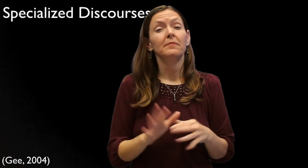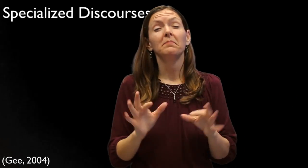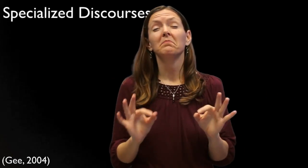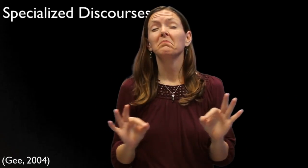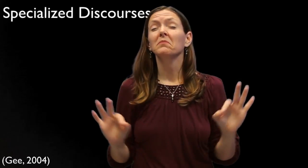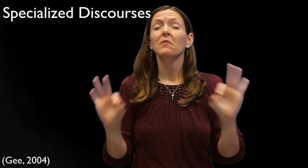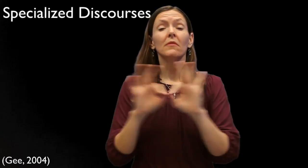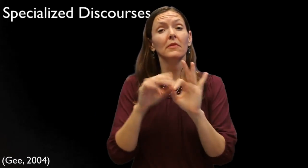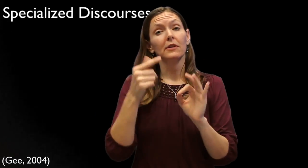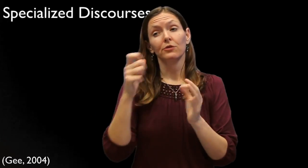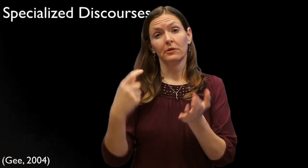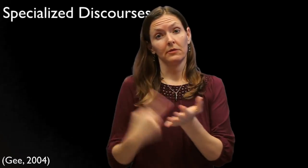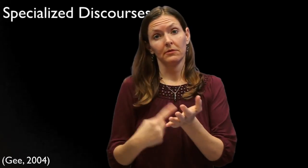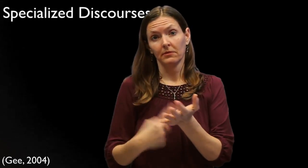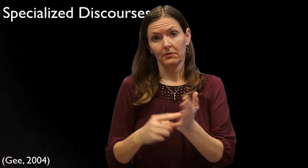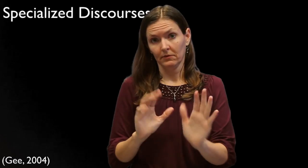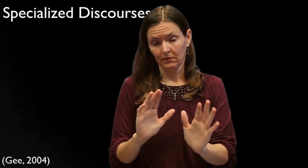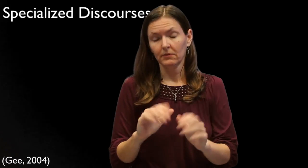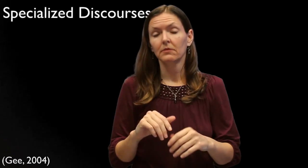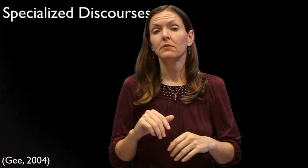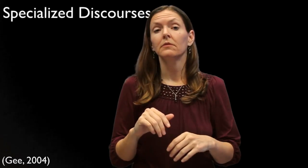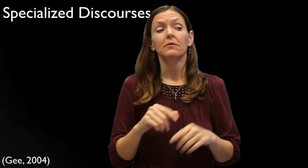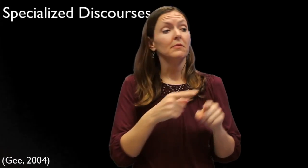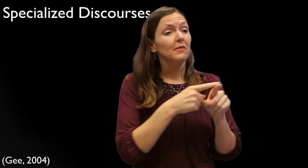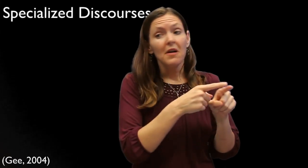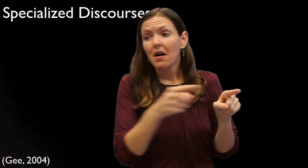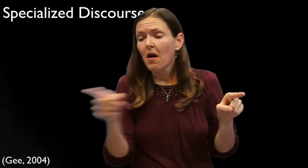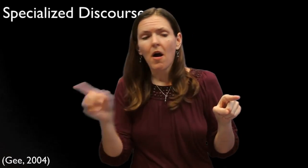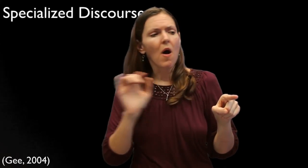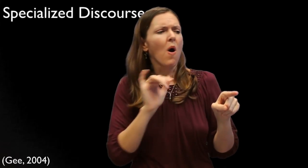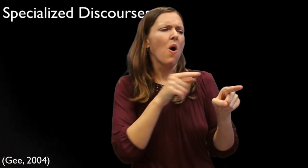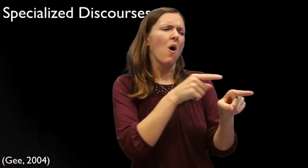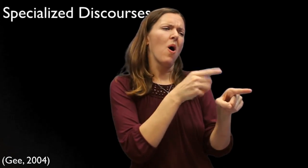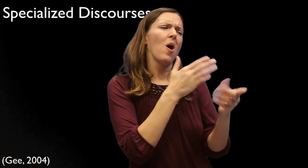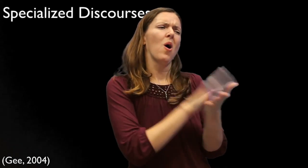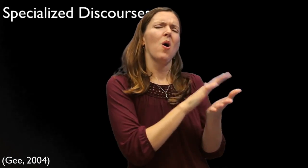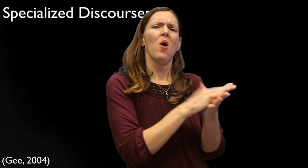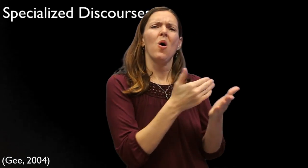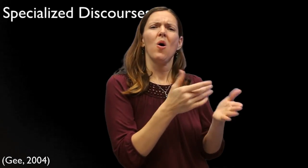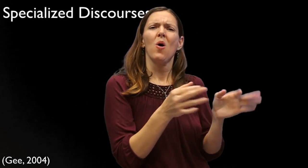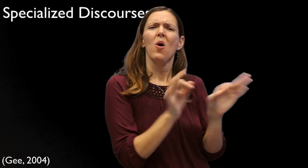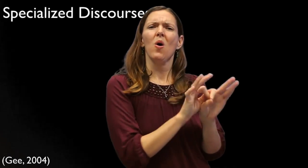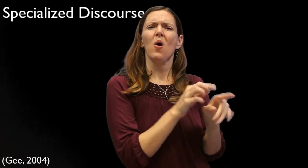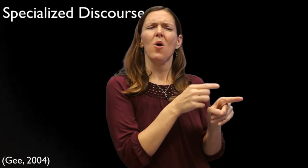Most importantly, Gee points out that academic language isn't more important - all the other specialized